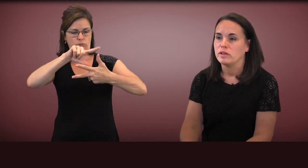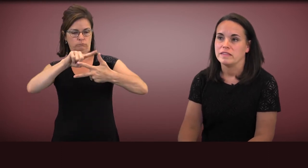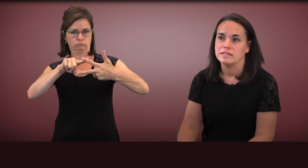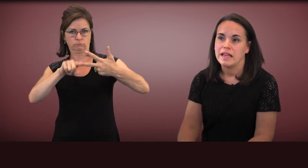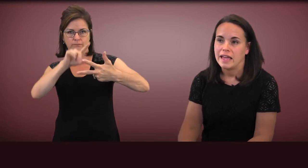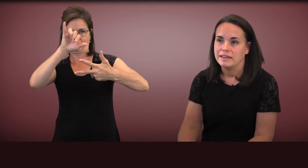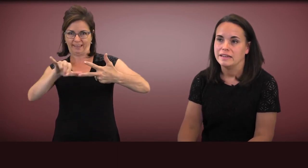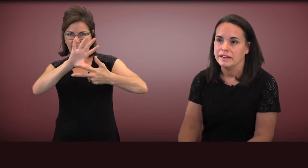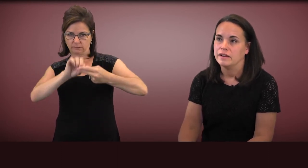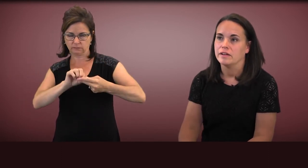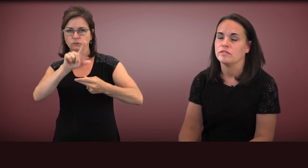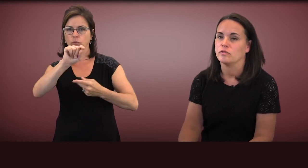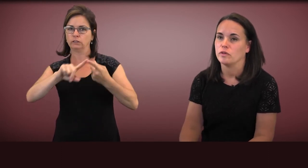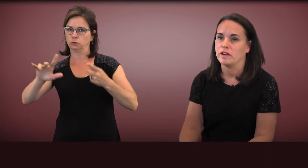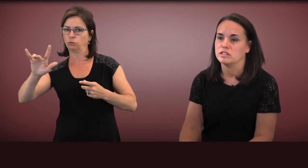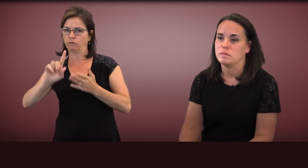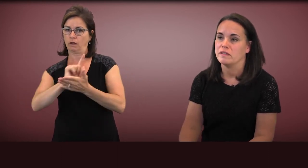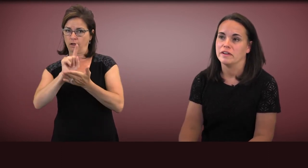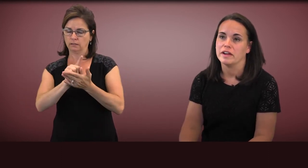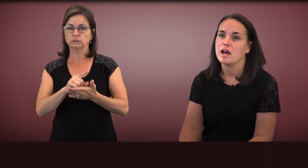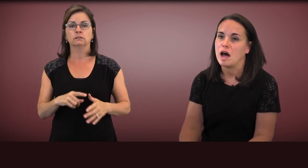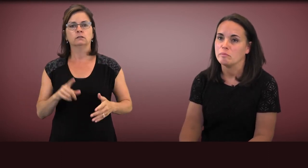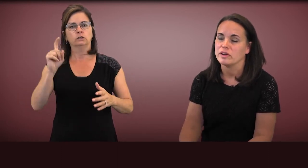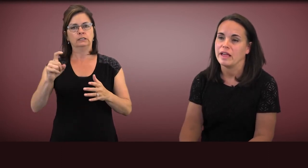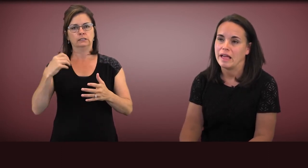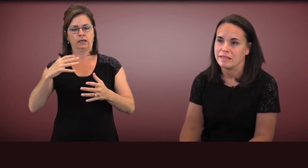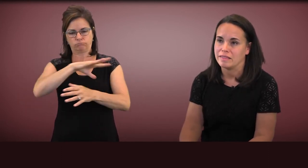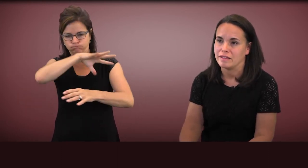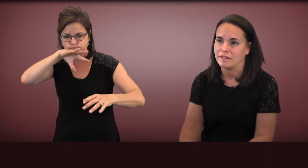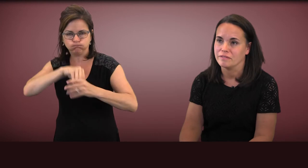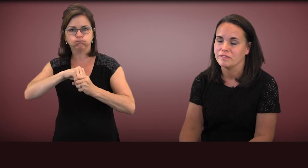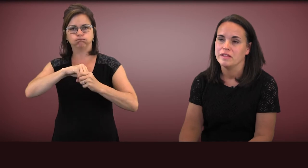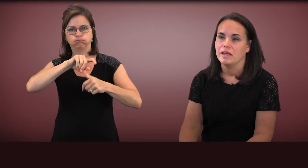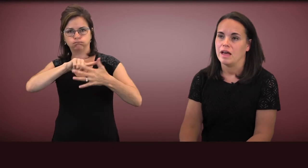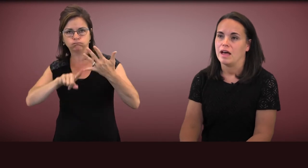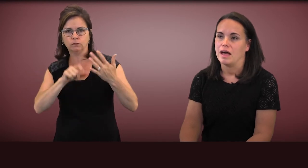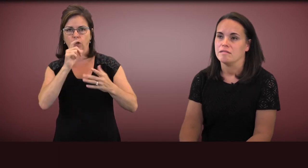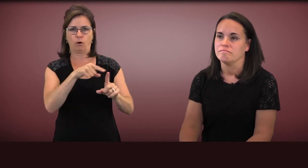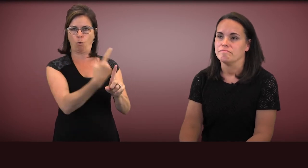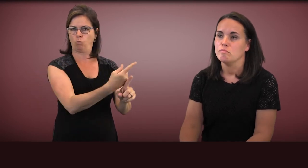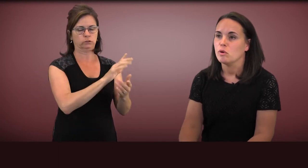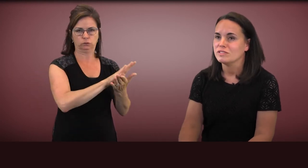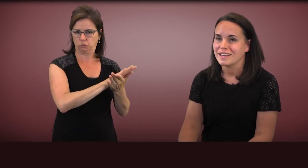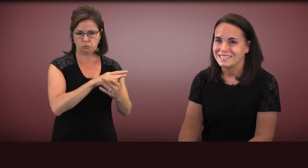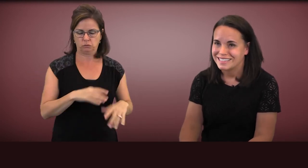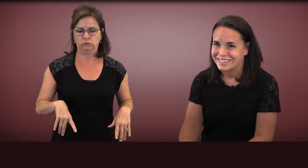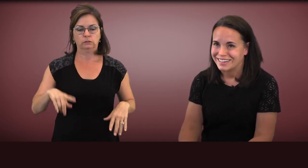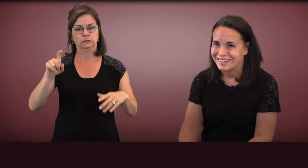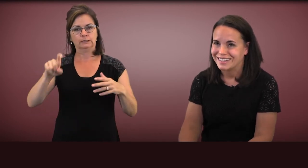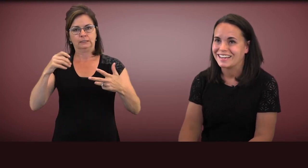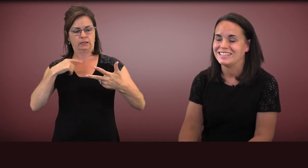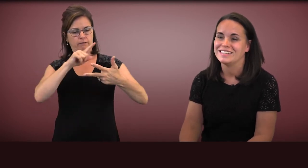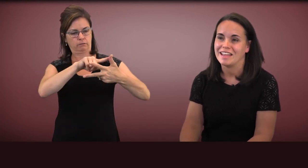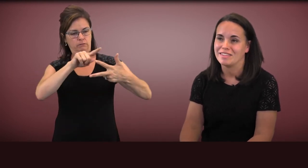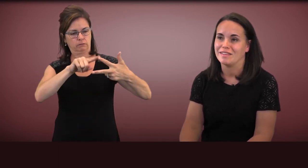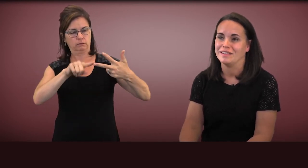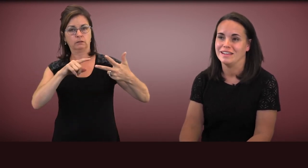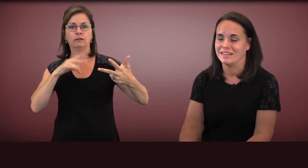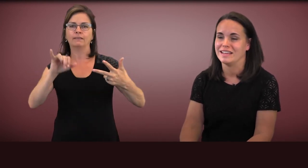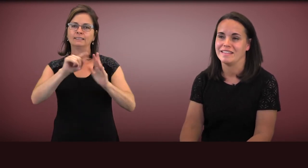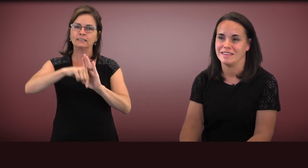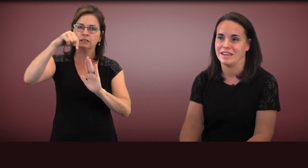What's intended here is for there to be a very comprehensive, multi-tiered intensity